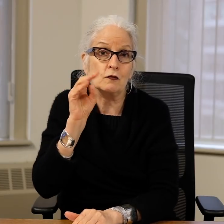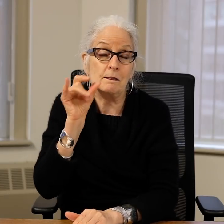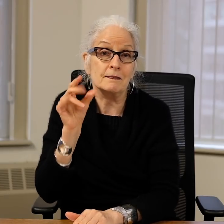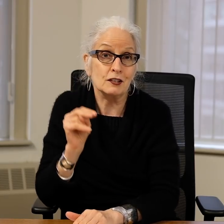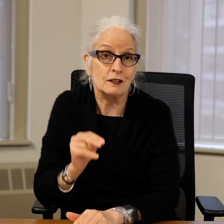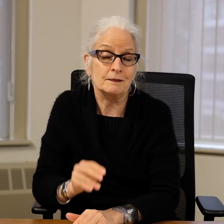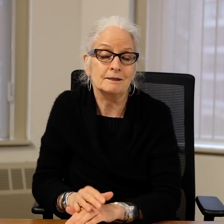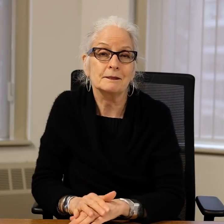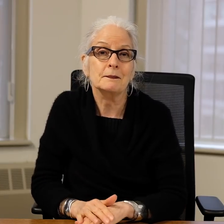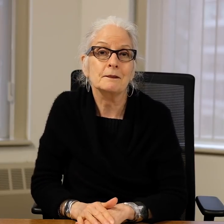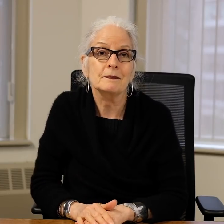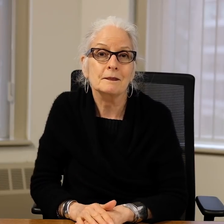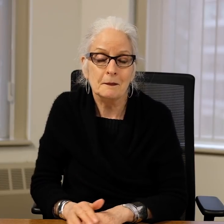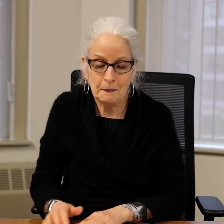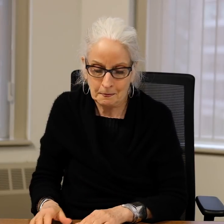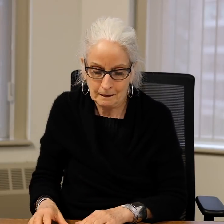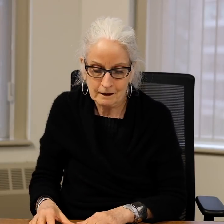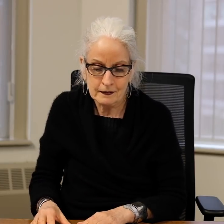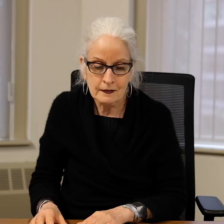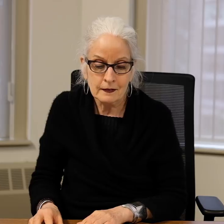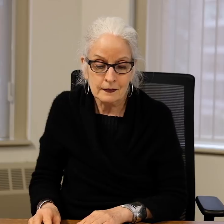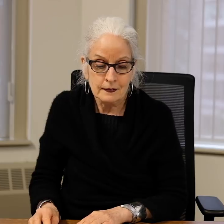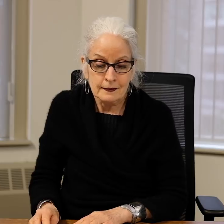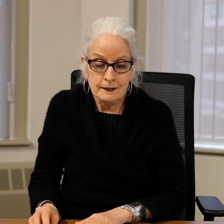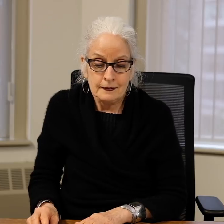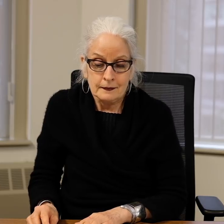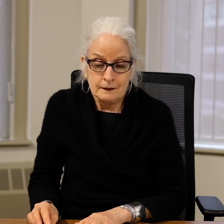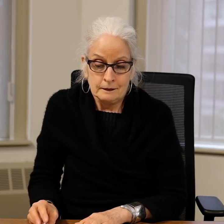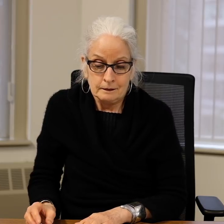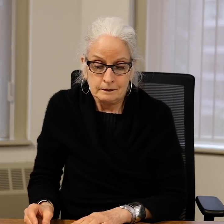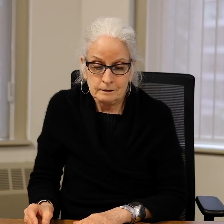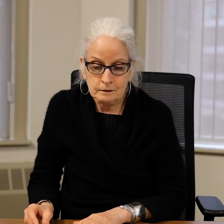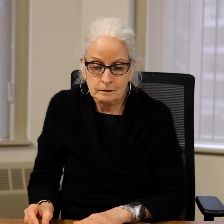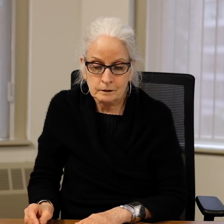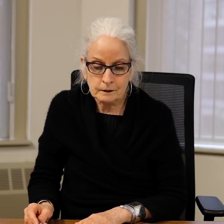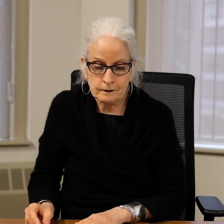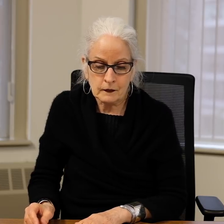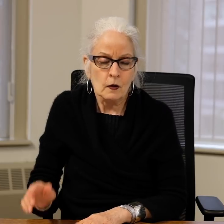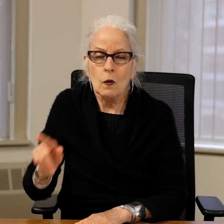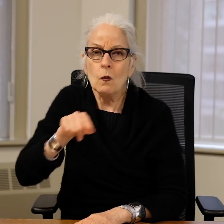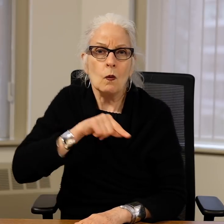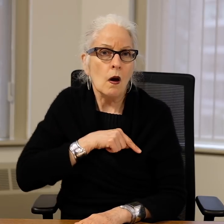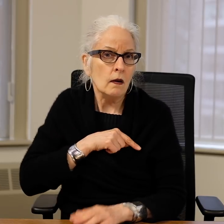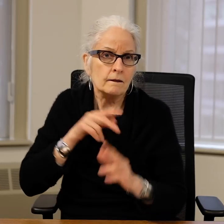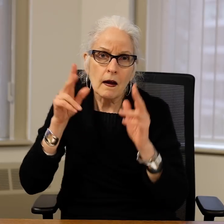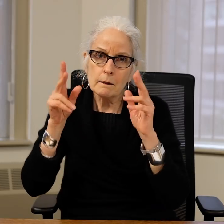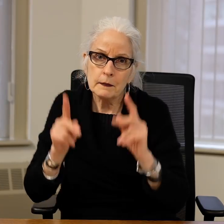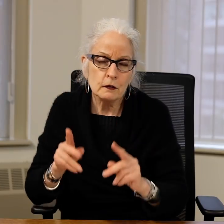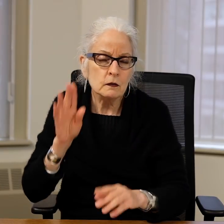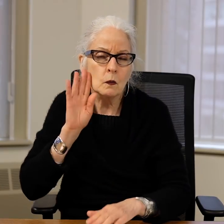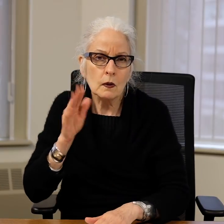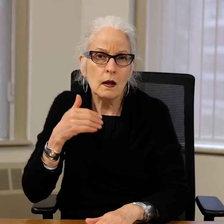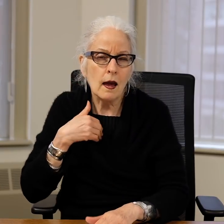of communication access adhering to MCDHH's mission.